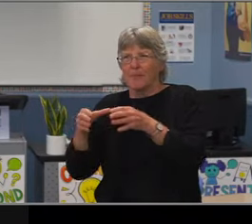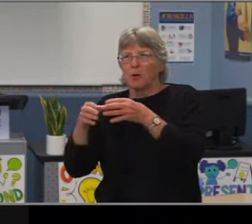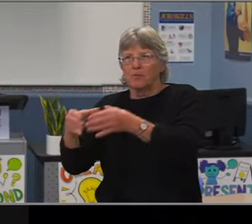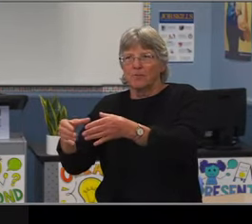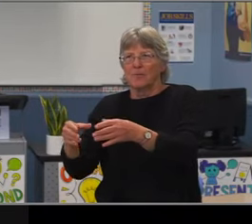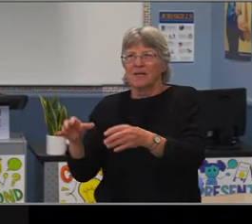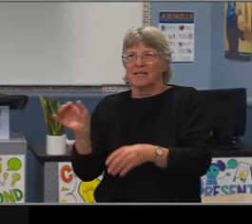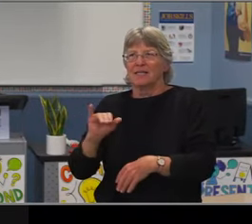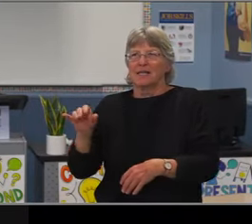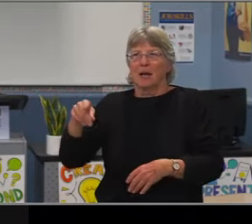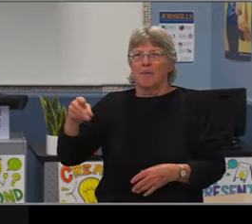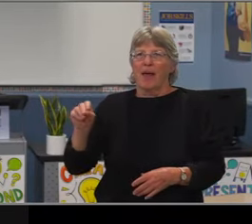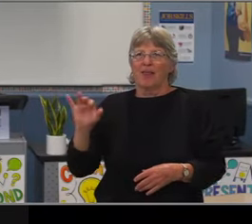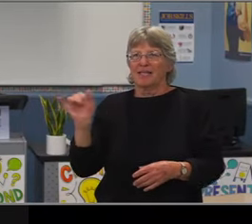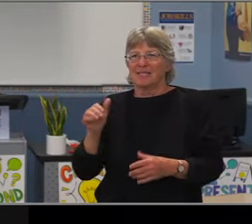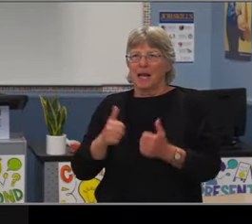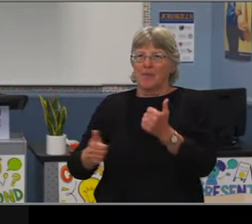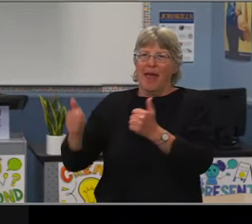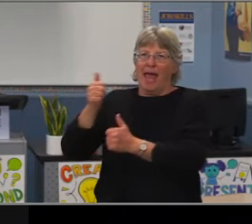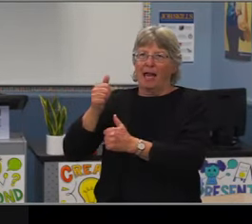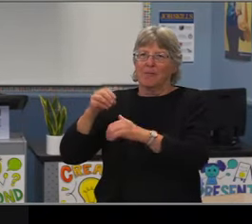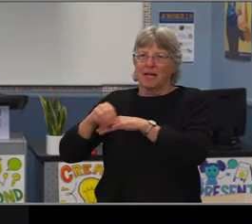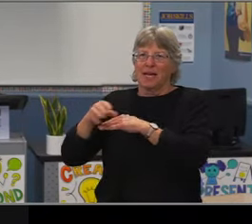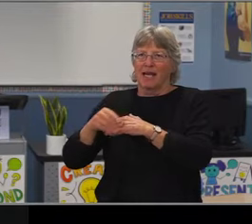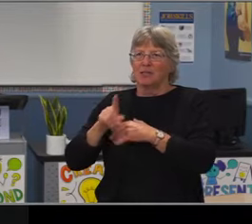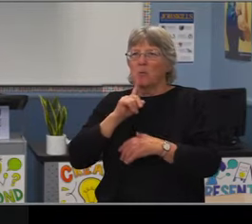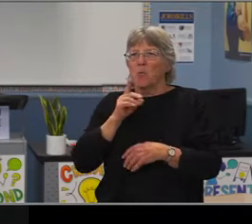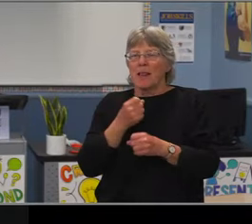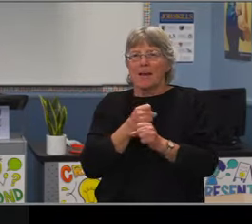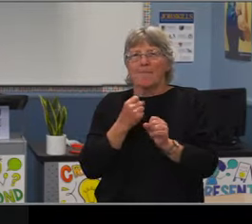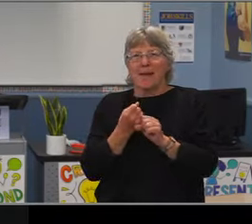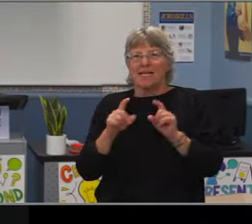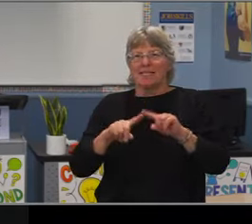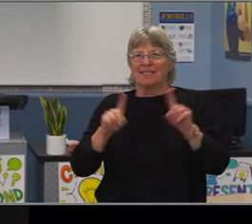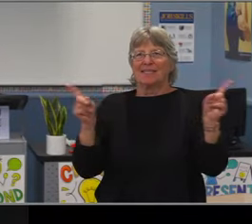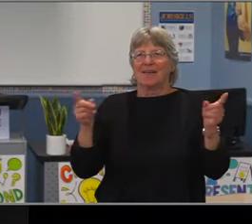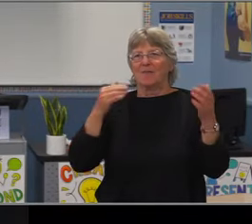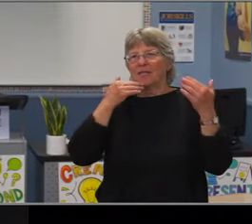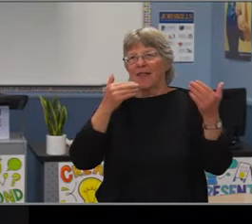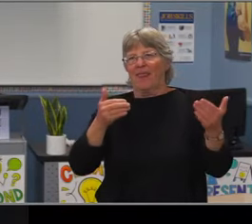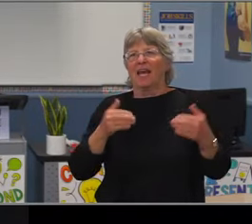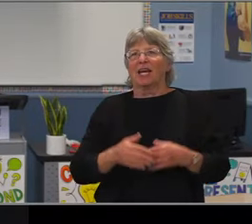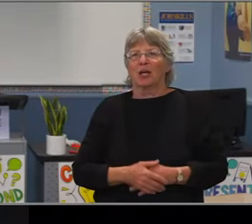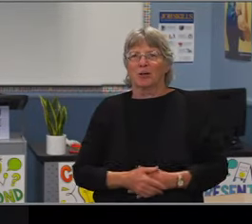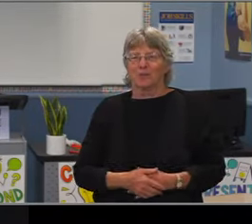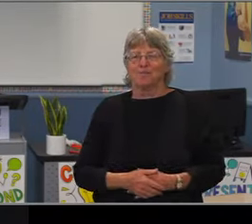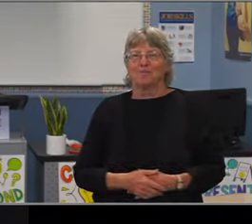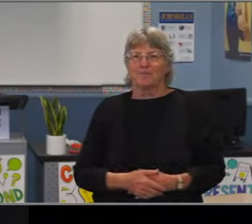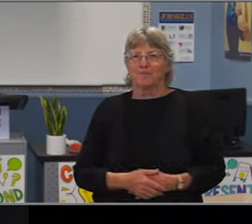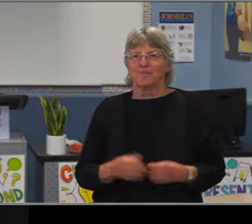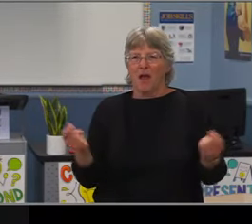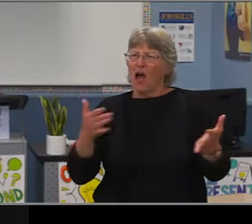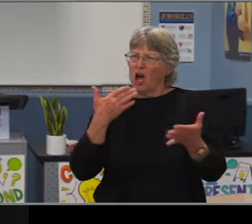And this is important to note just that the majority of our K-8 schools are actually elementary students.